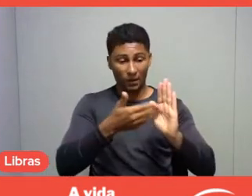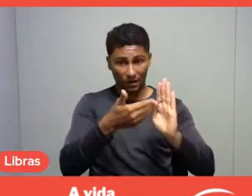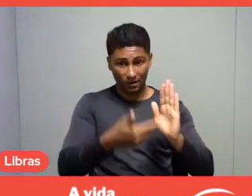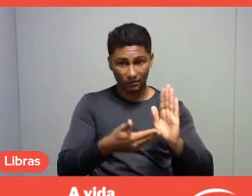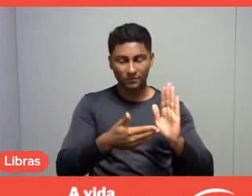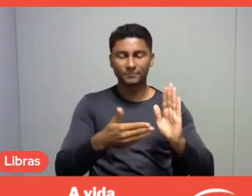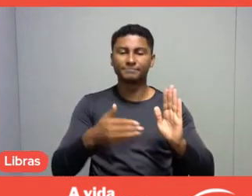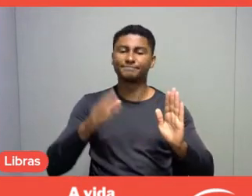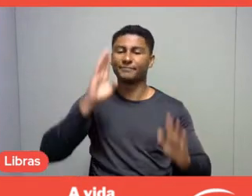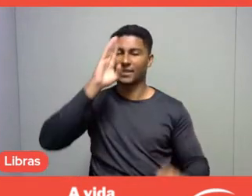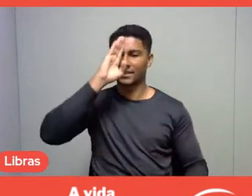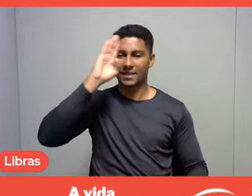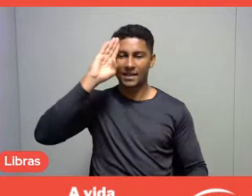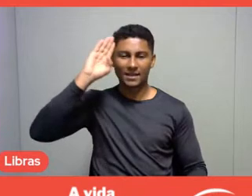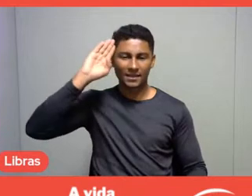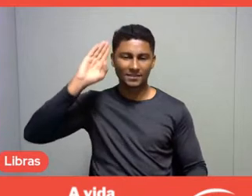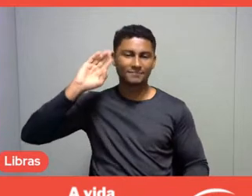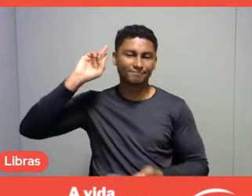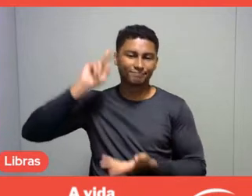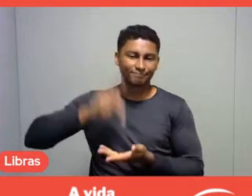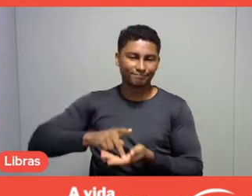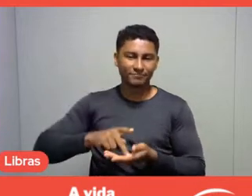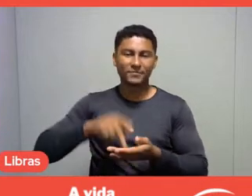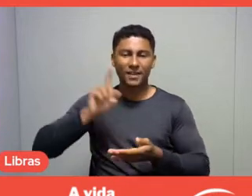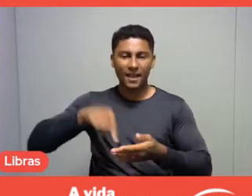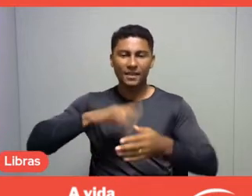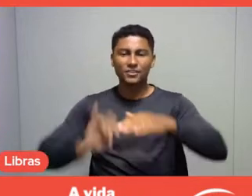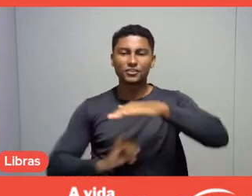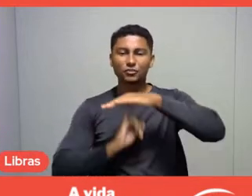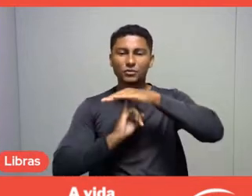seems to be born as an institution that promotes meaning,